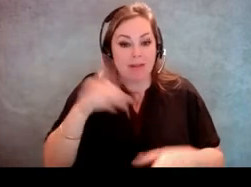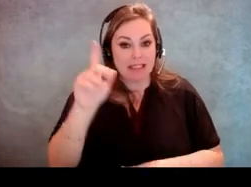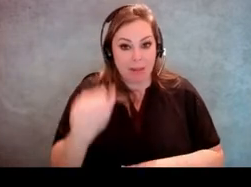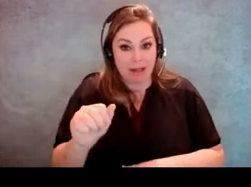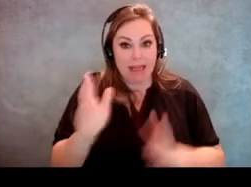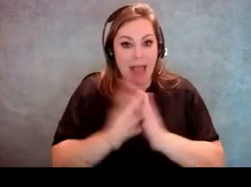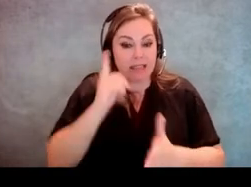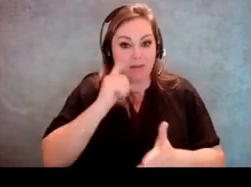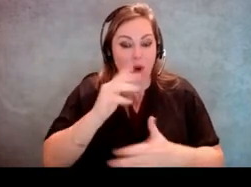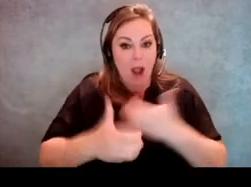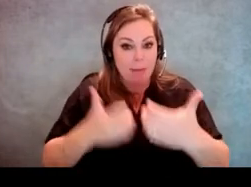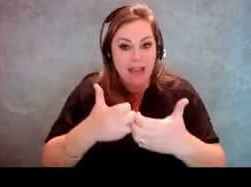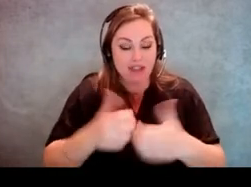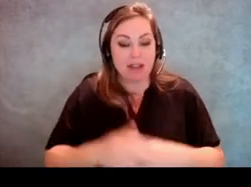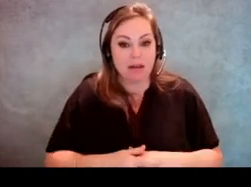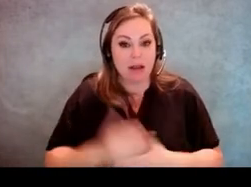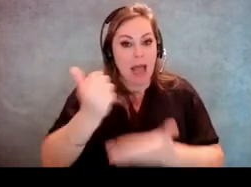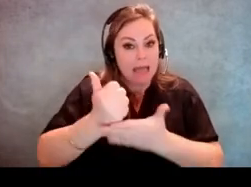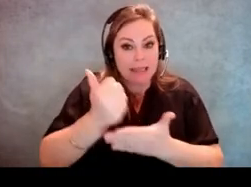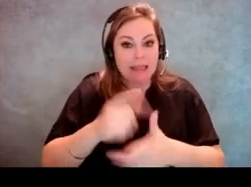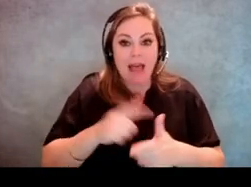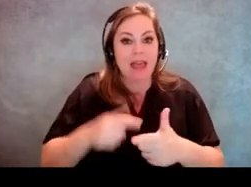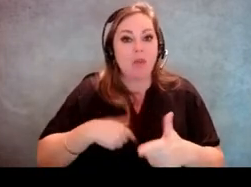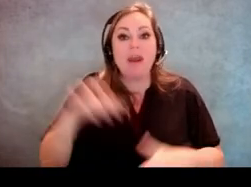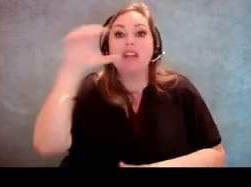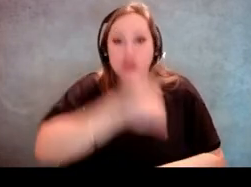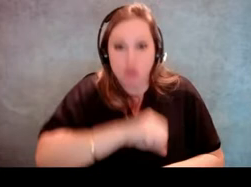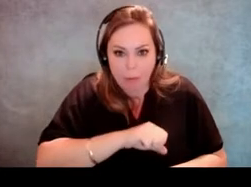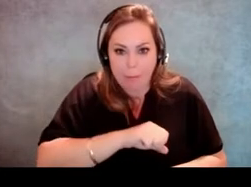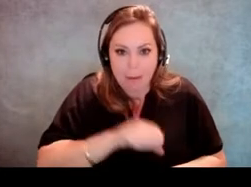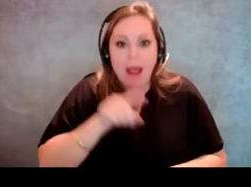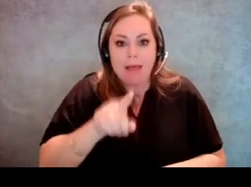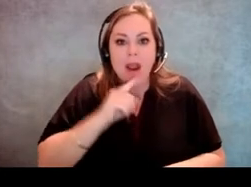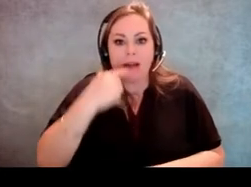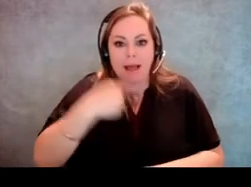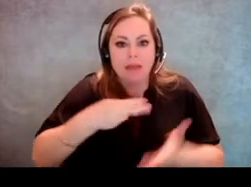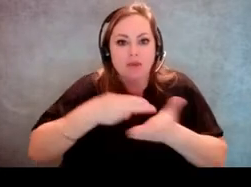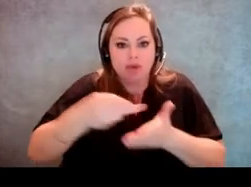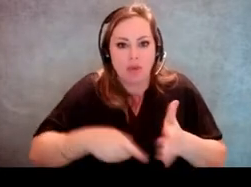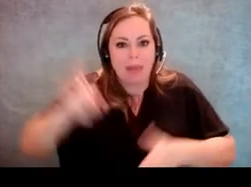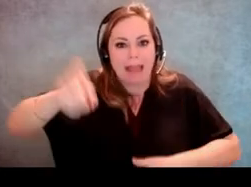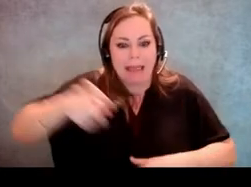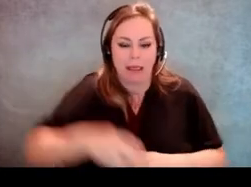for an accommodation or assistance, we just assume that they're telling us what they need and help them vote.